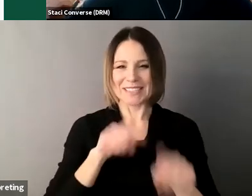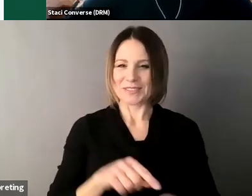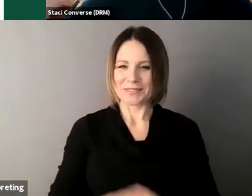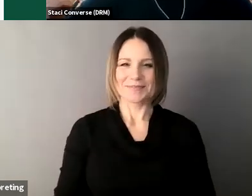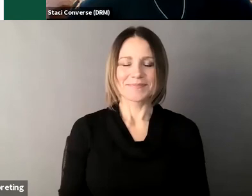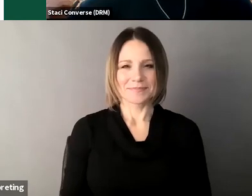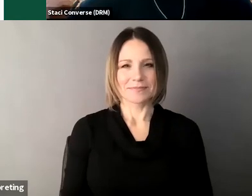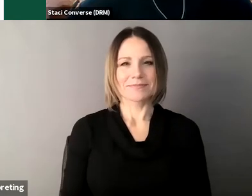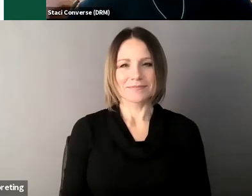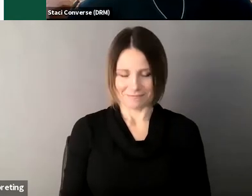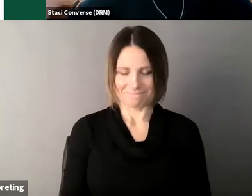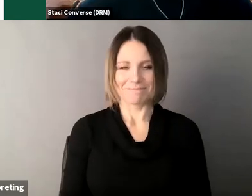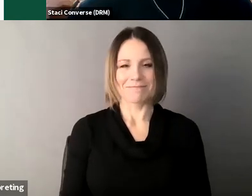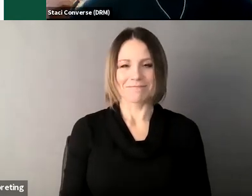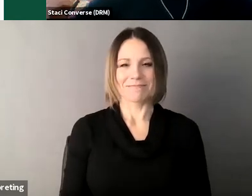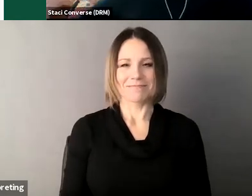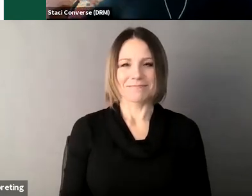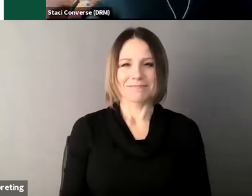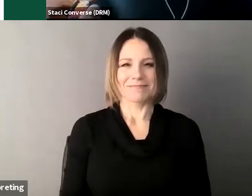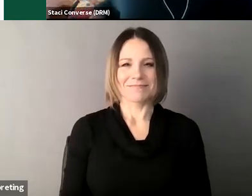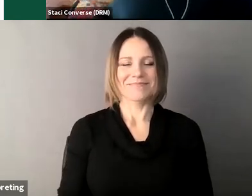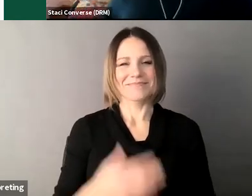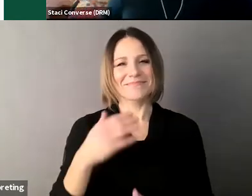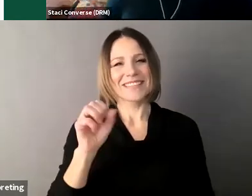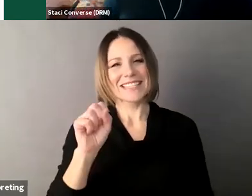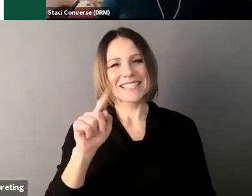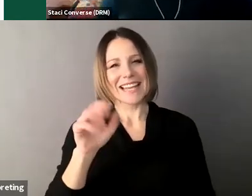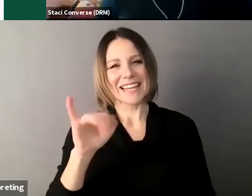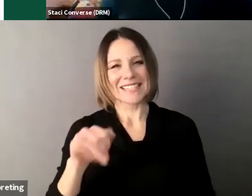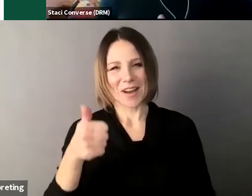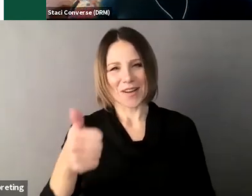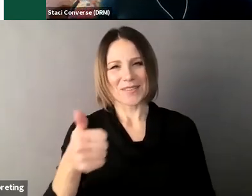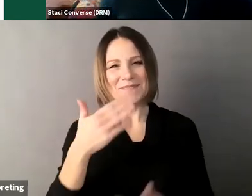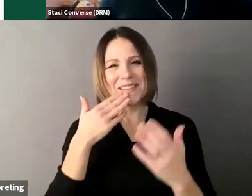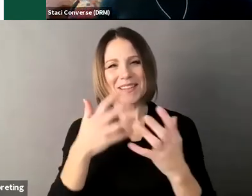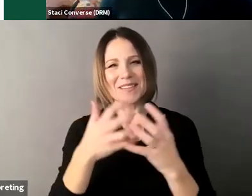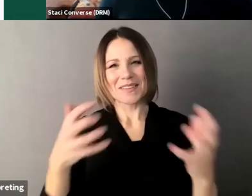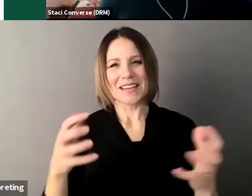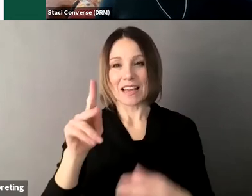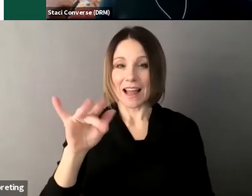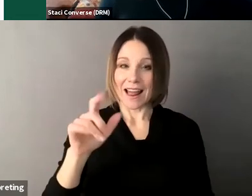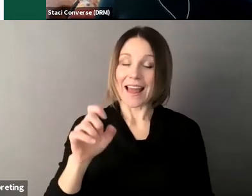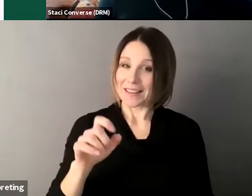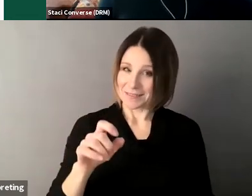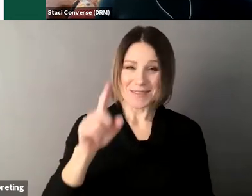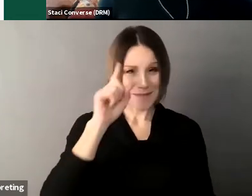awesome um thank you so much for doing that it looks like we do have a smart audience mm-hmm